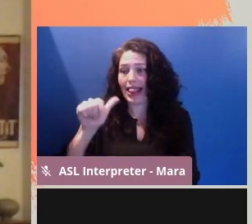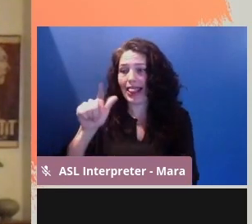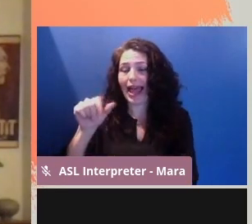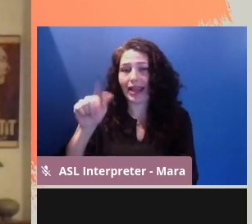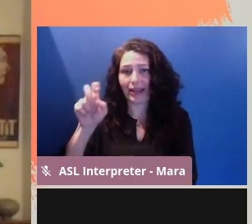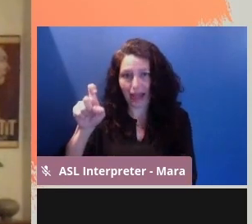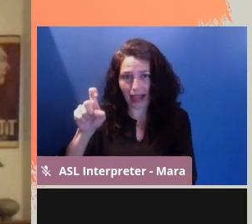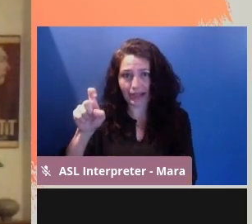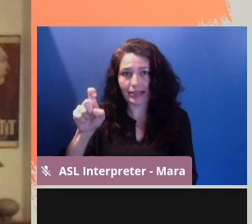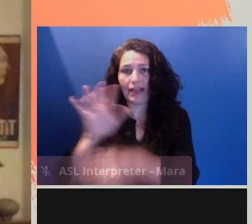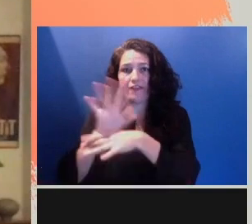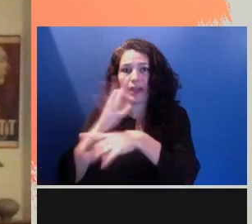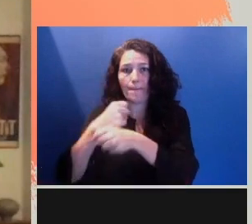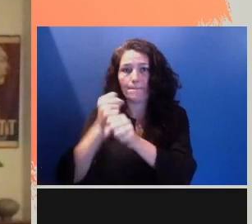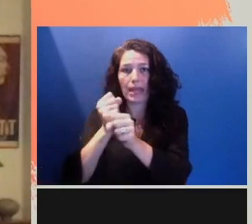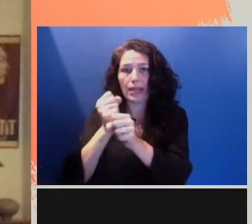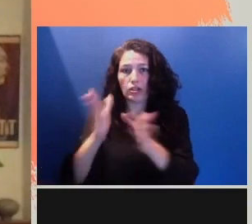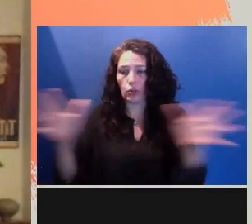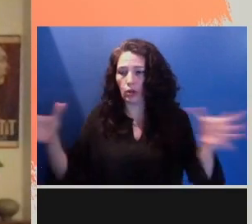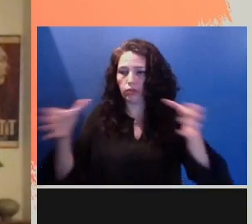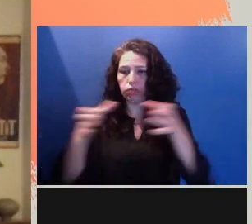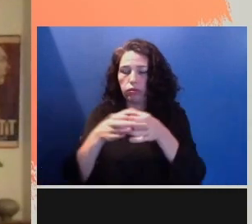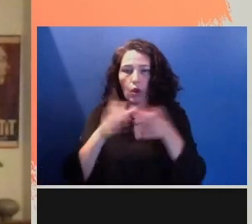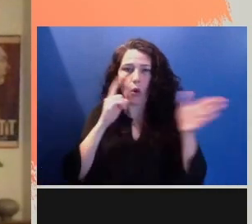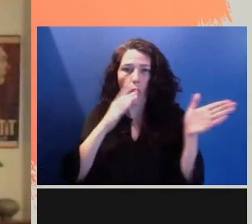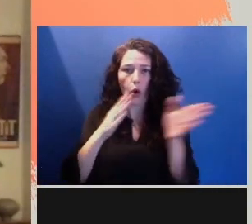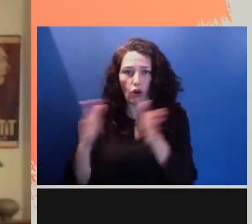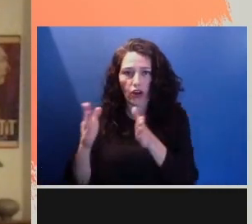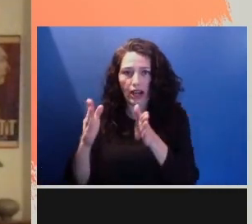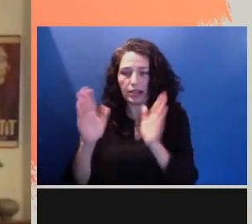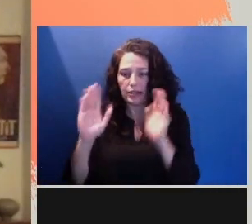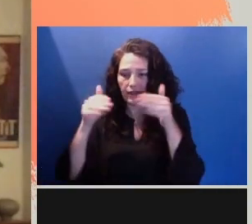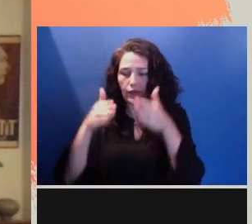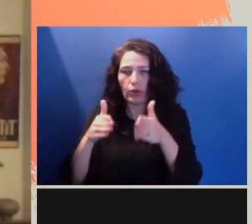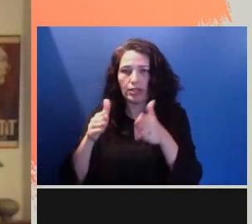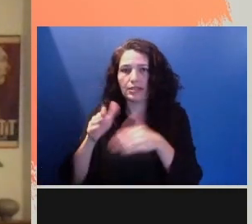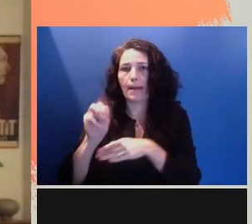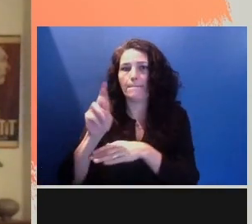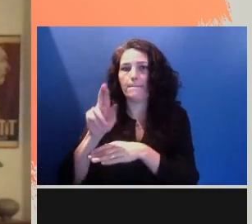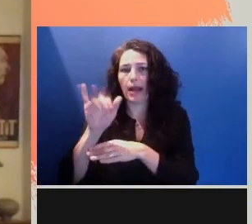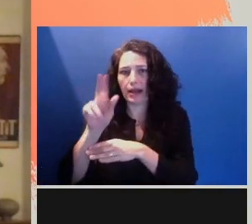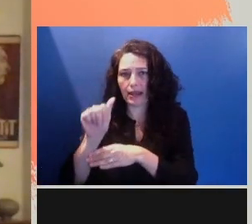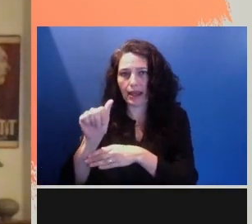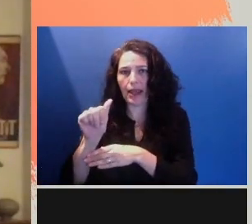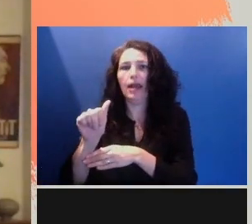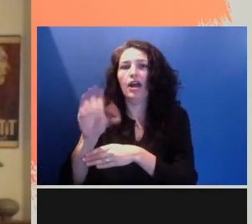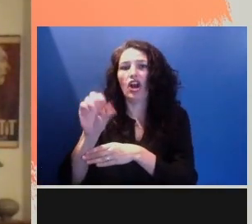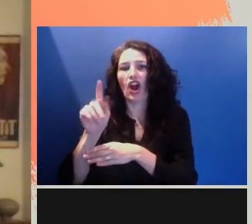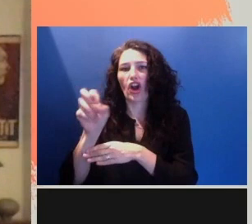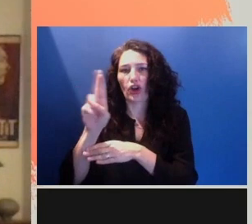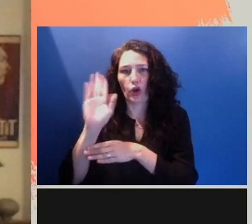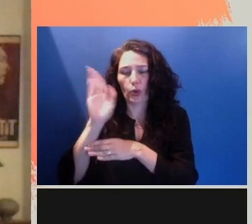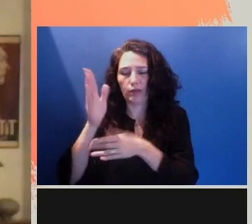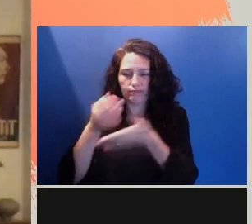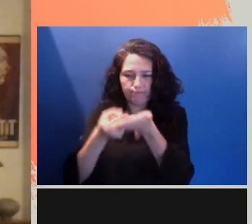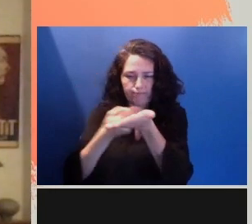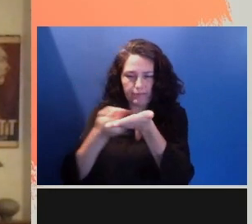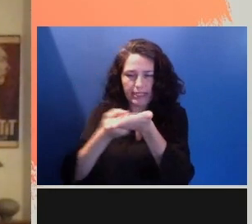around many of the themes that our esteemed speaker, Maria Agui Carter, will share with us today.